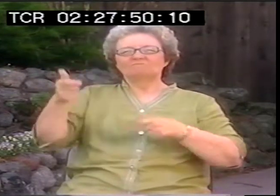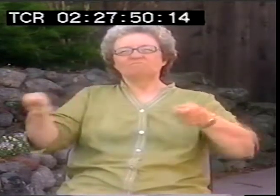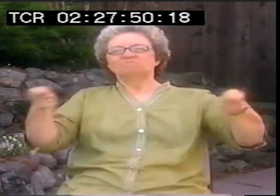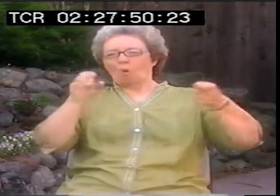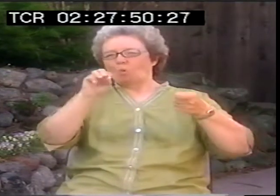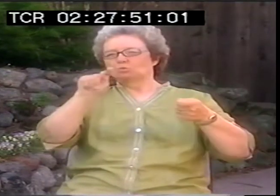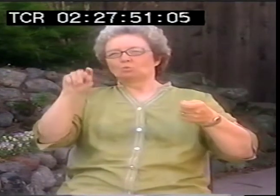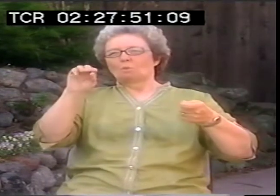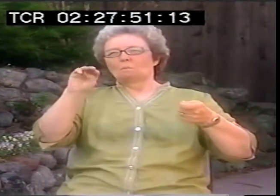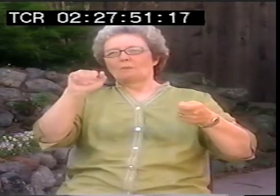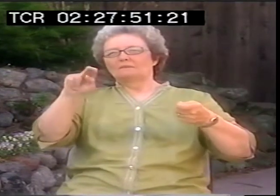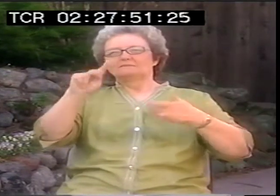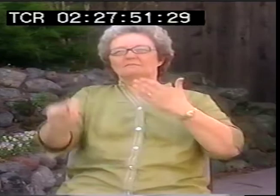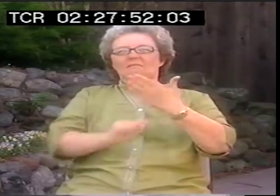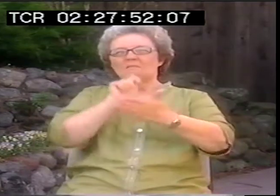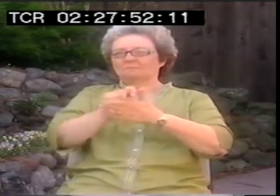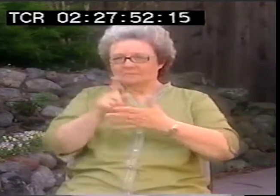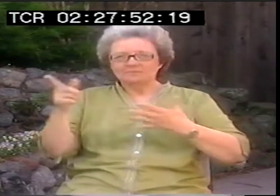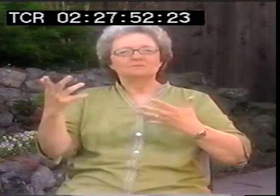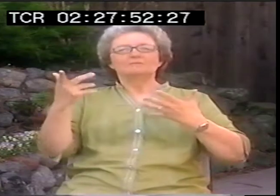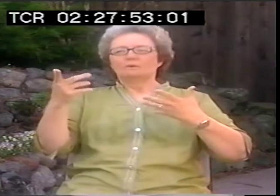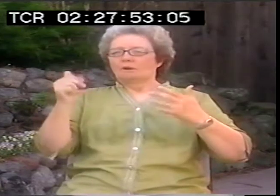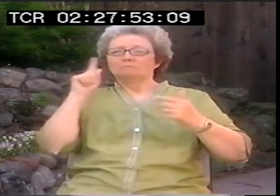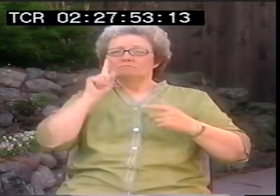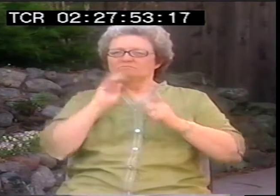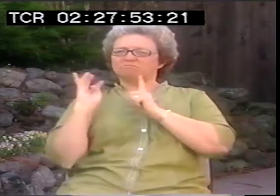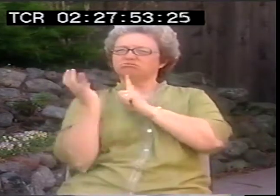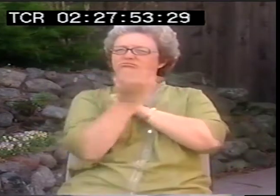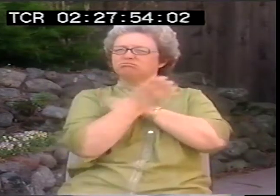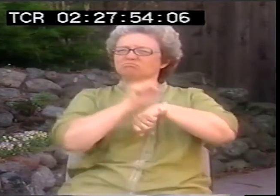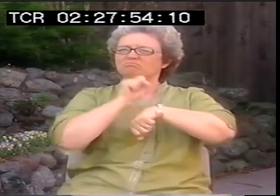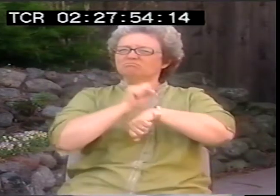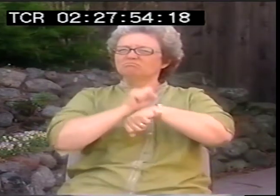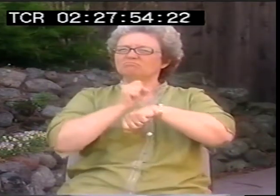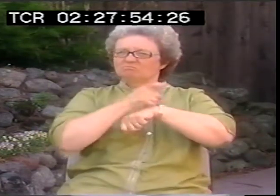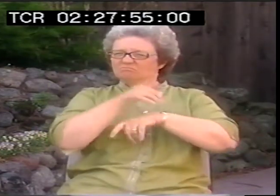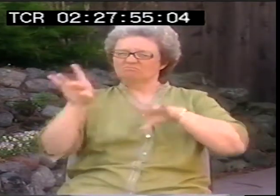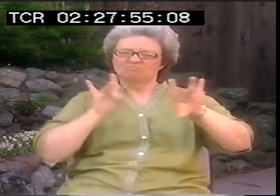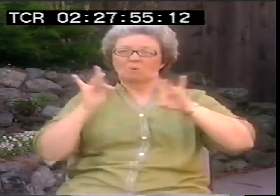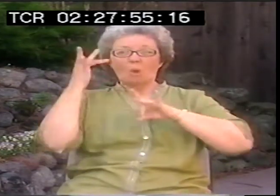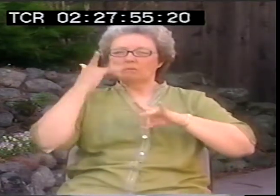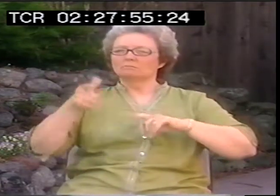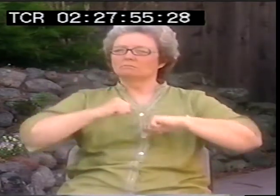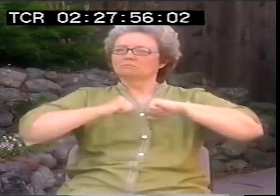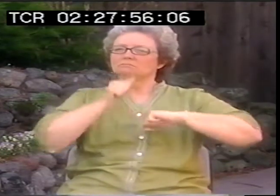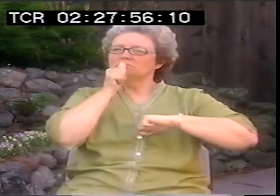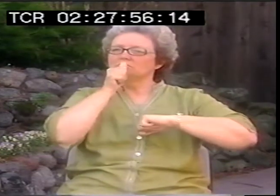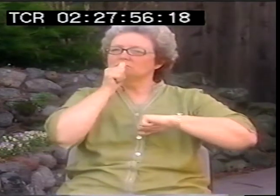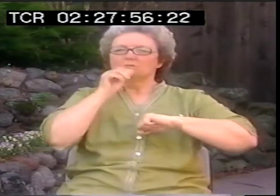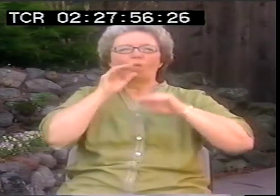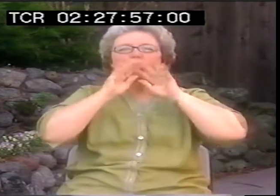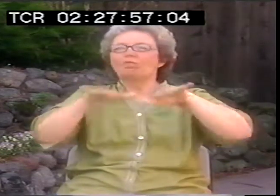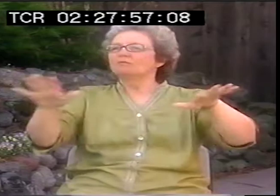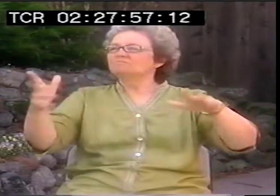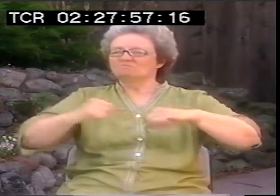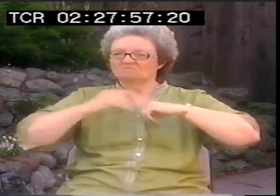The sultan, the ruler of the land, at the time of the Ottoman Empire the most prized guards for the sultan